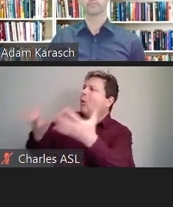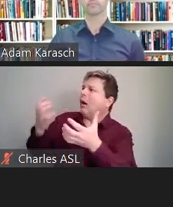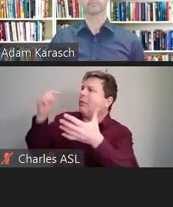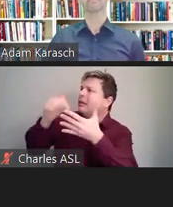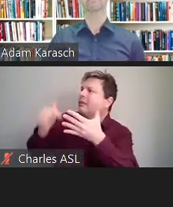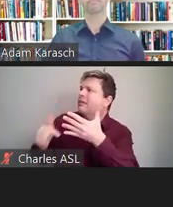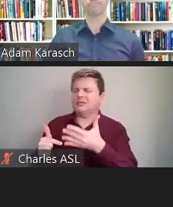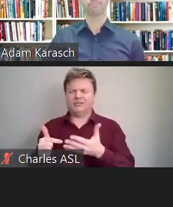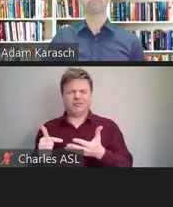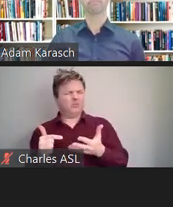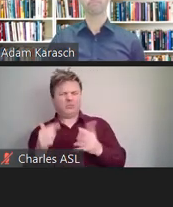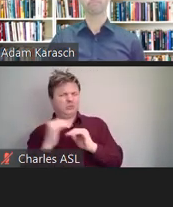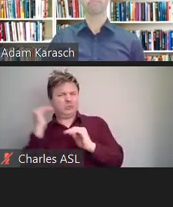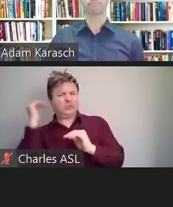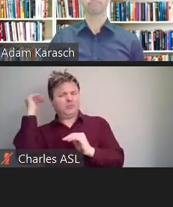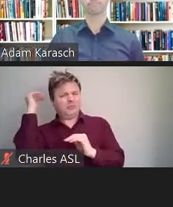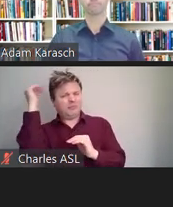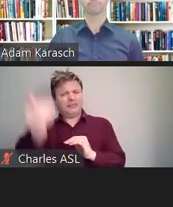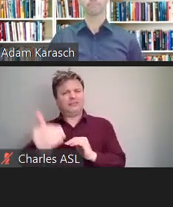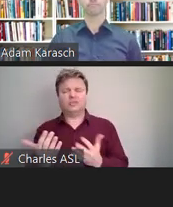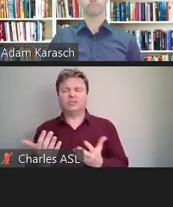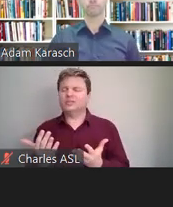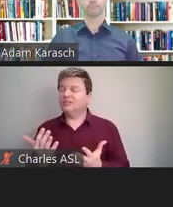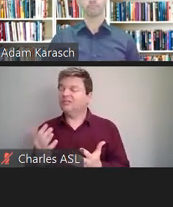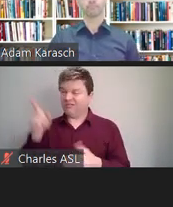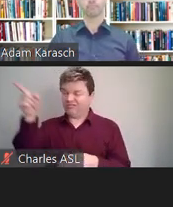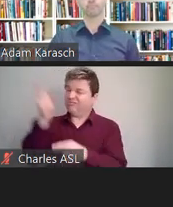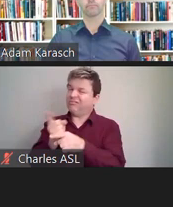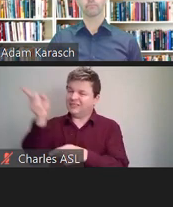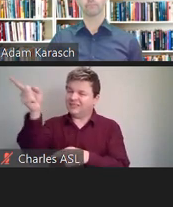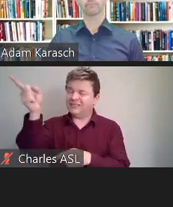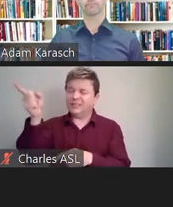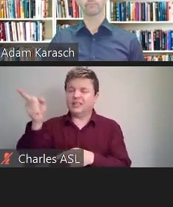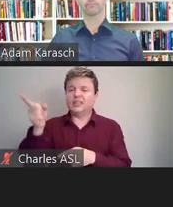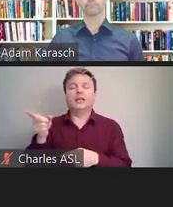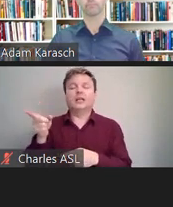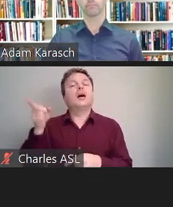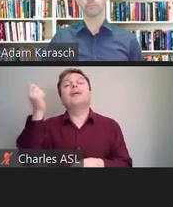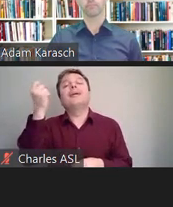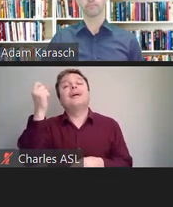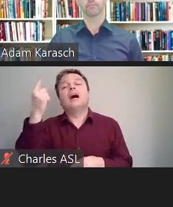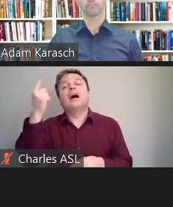They didn't engage in the interactive process, and, therefore, they still had liability under the ADA.